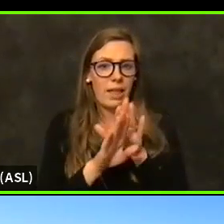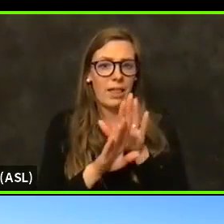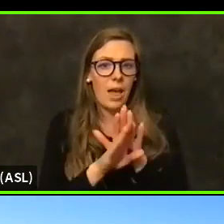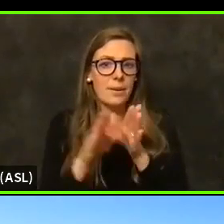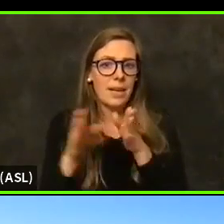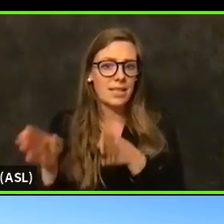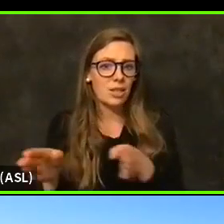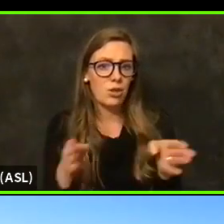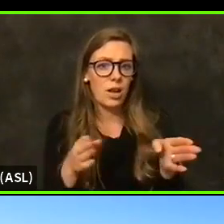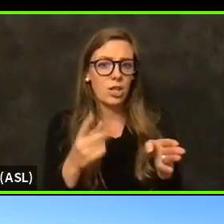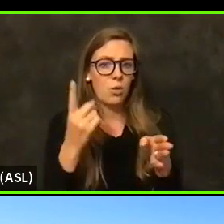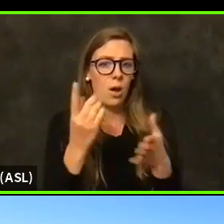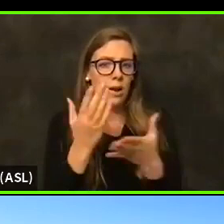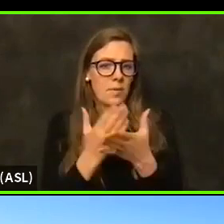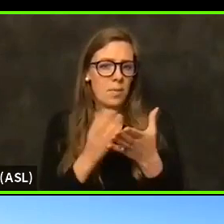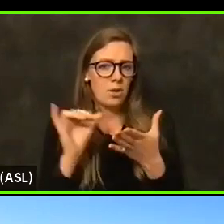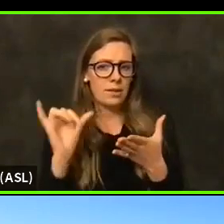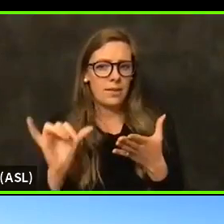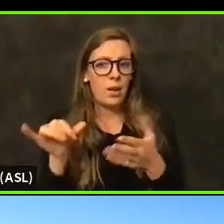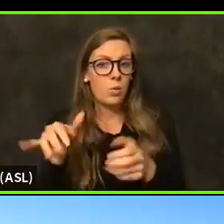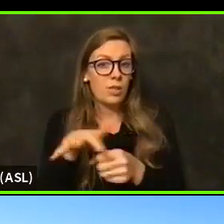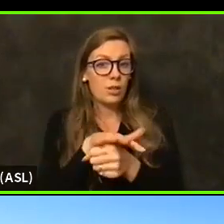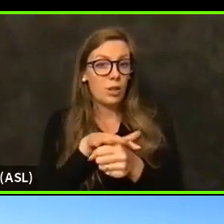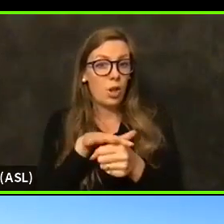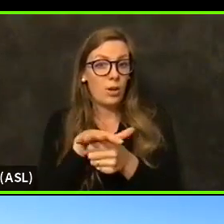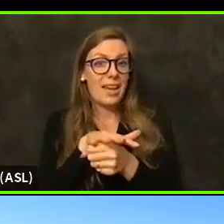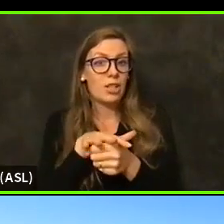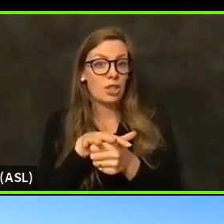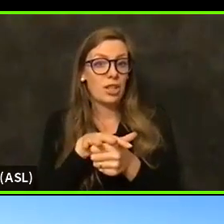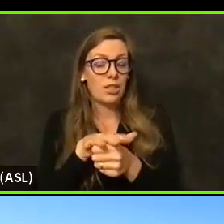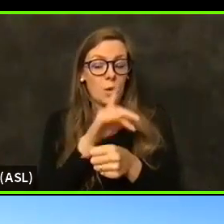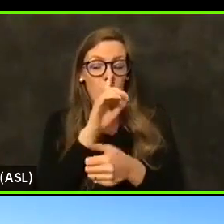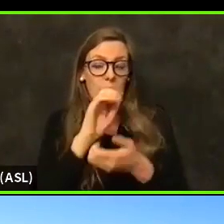One of the components was the location aspect of things. So working with our operations team in